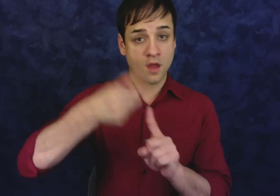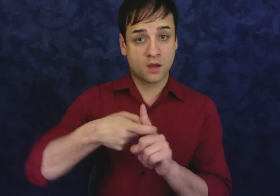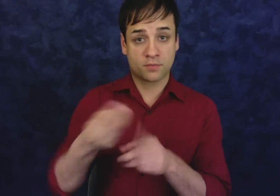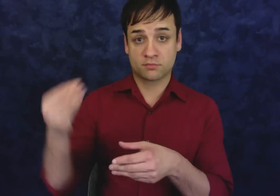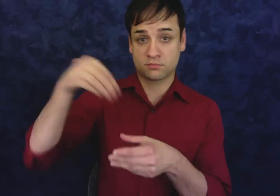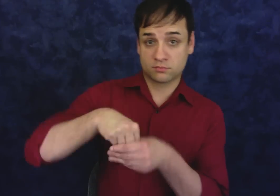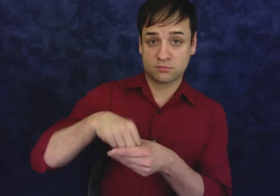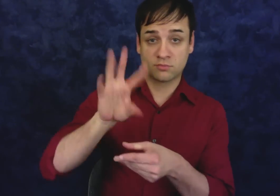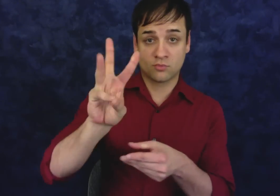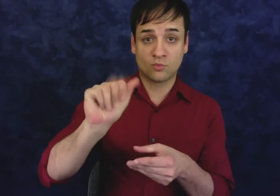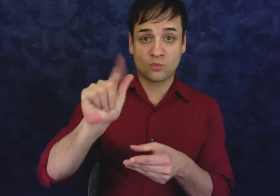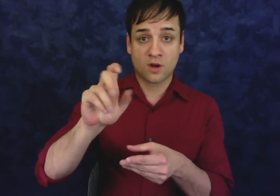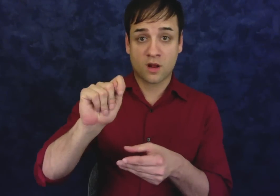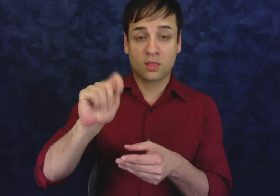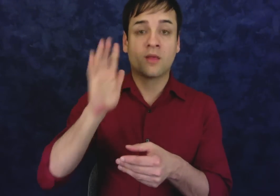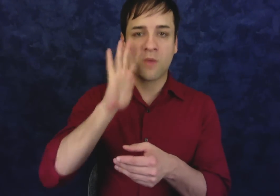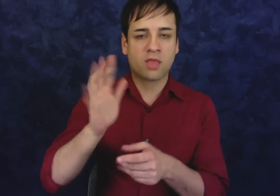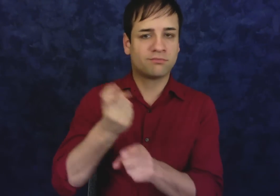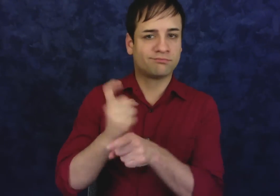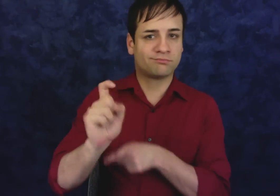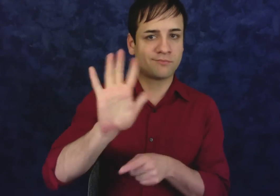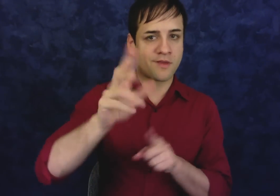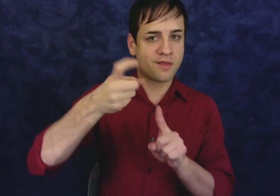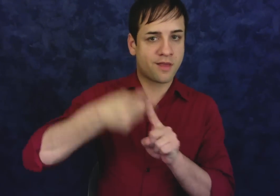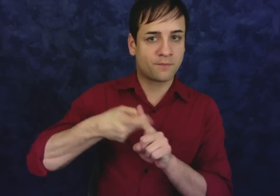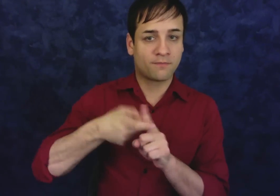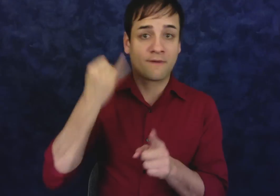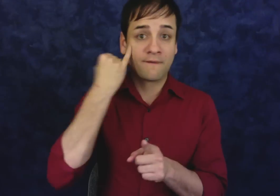[Marlene:] Keeping condoms in your wallet can ruin them.